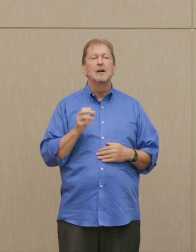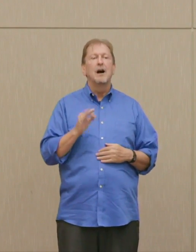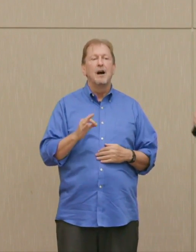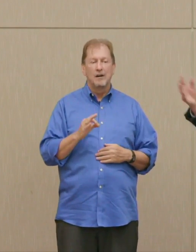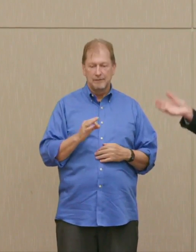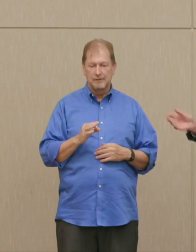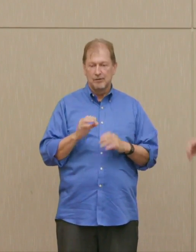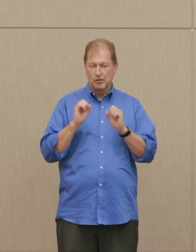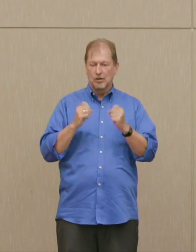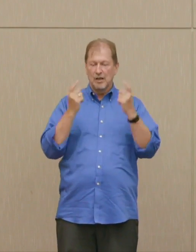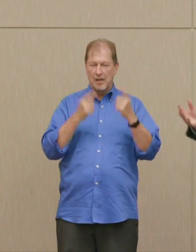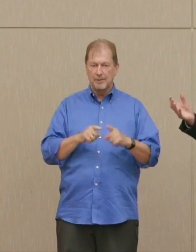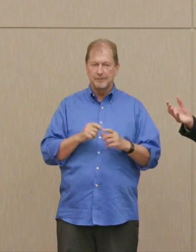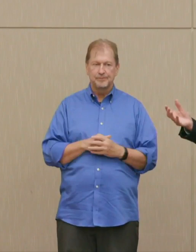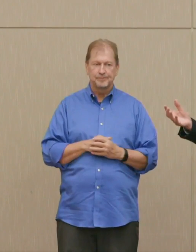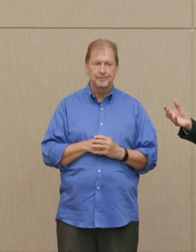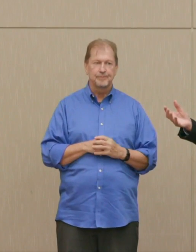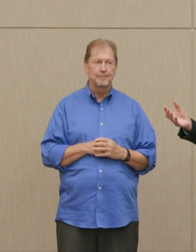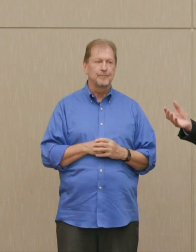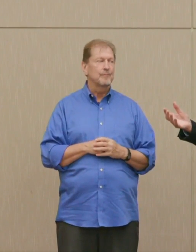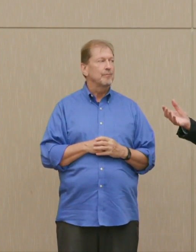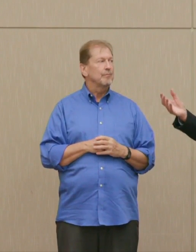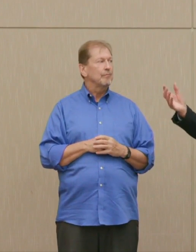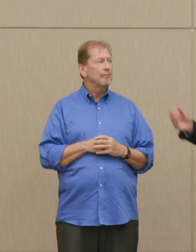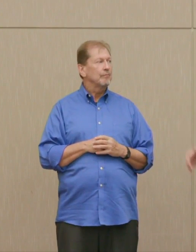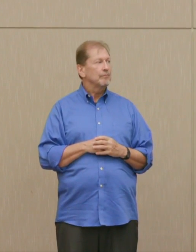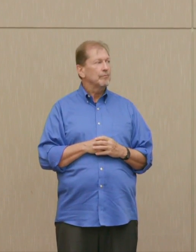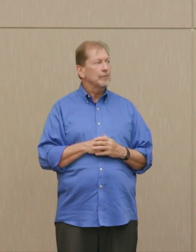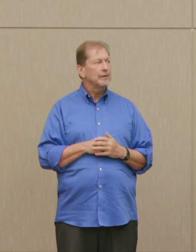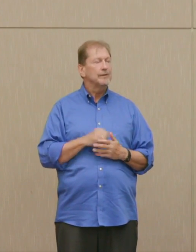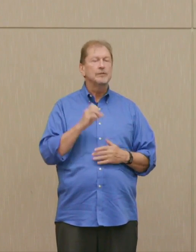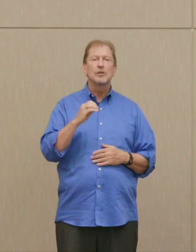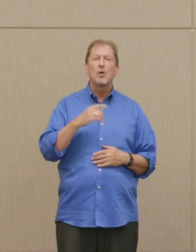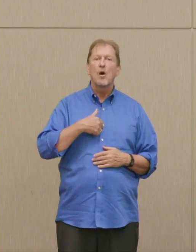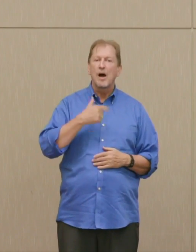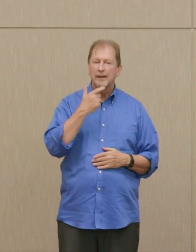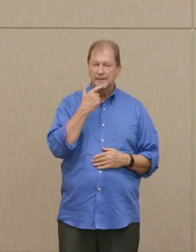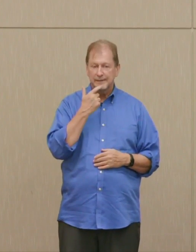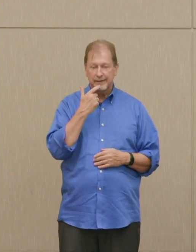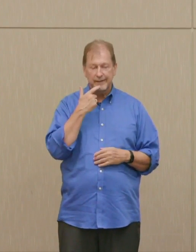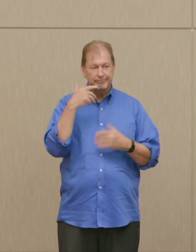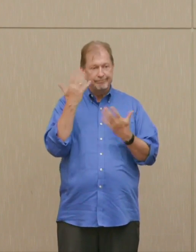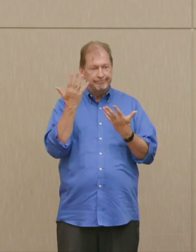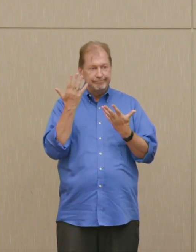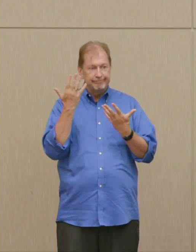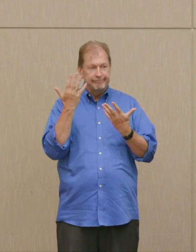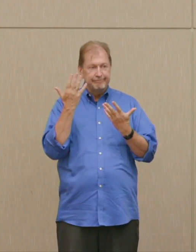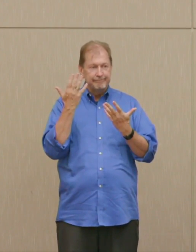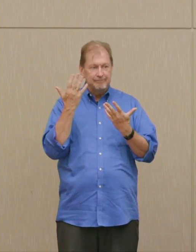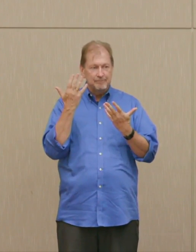Dr. Ellsberg: Final then, I think Szilard was not wrong.